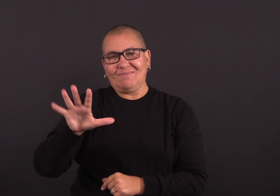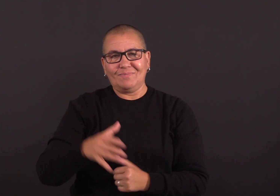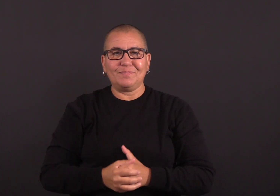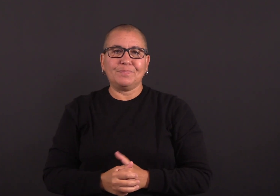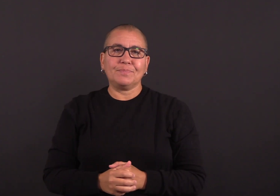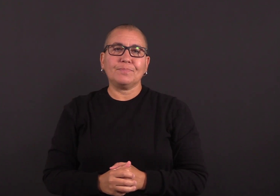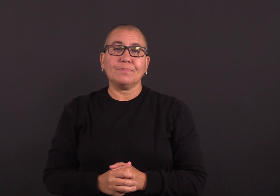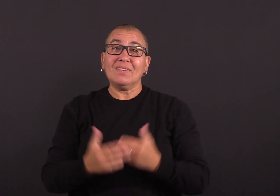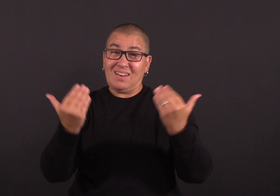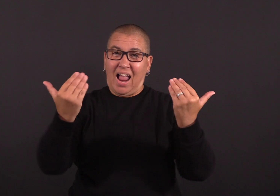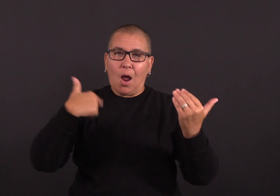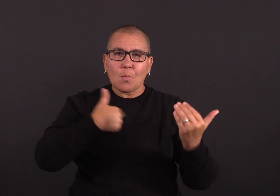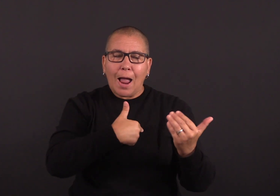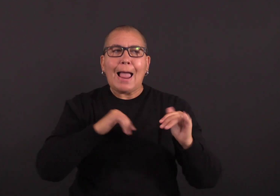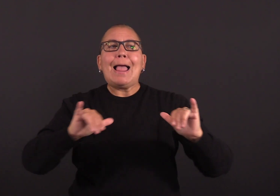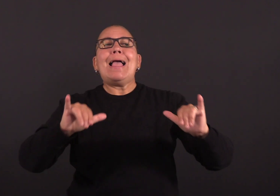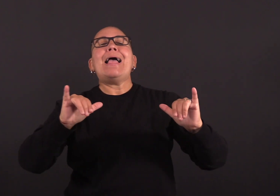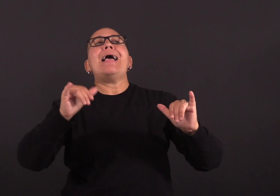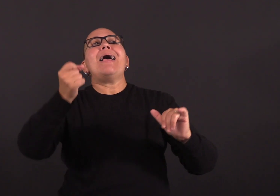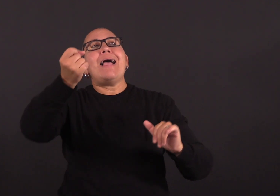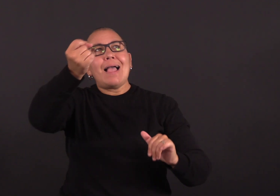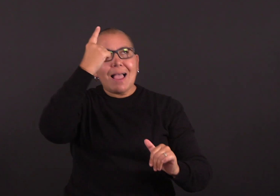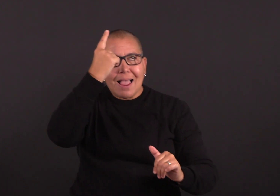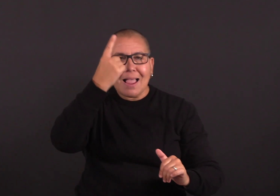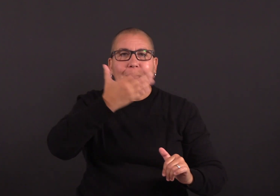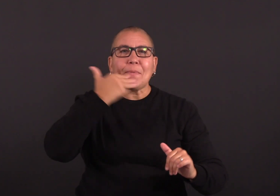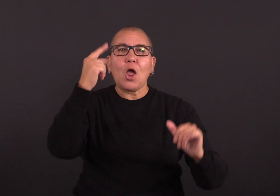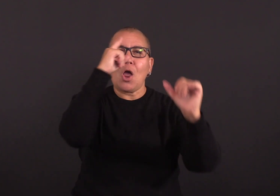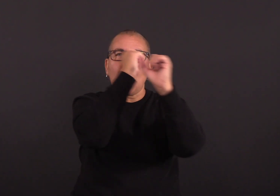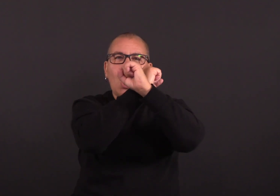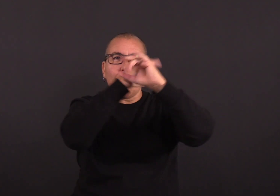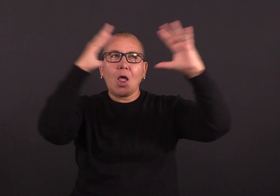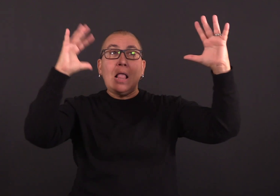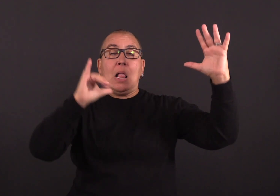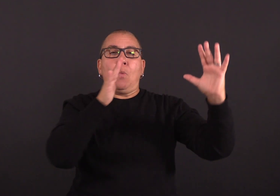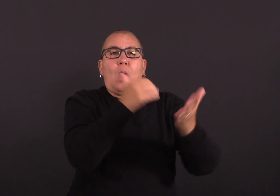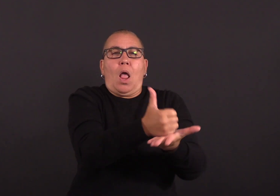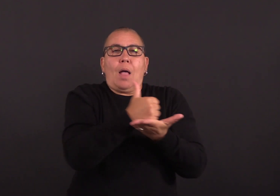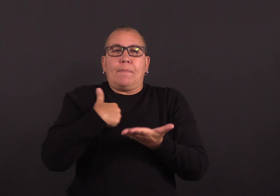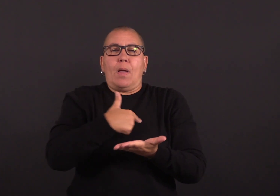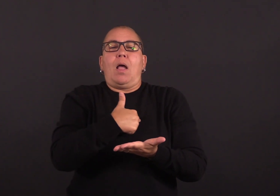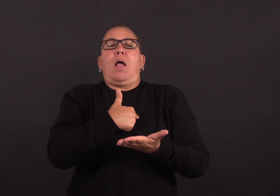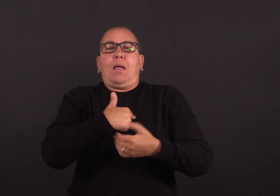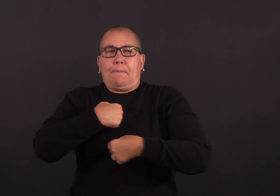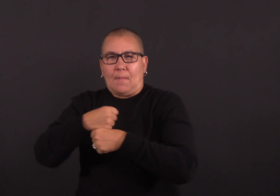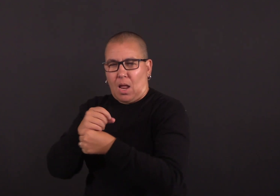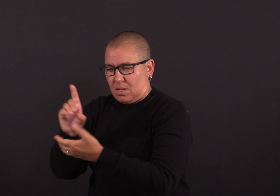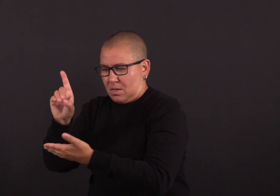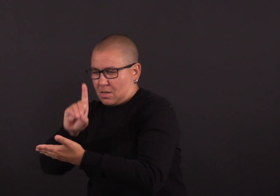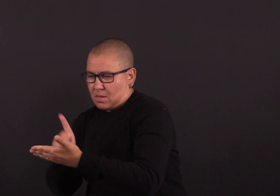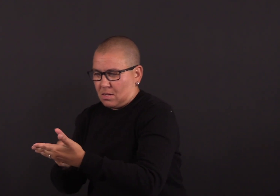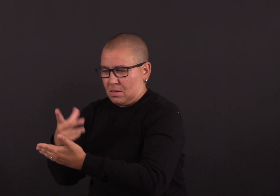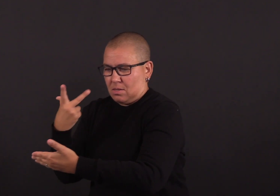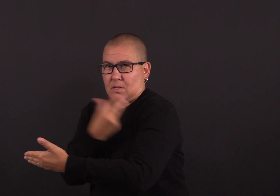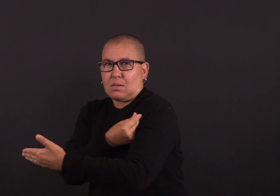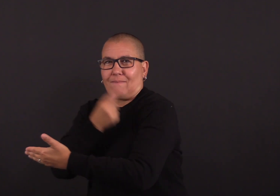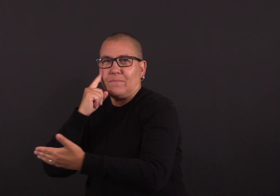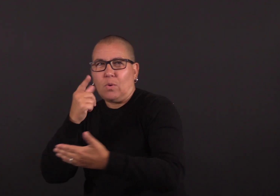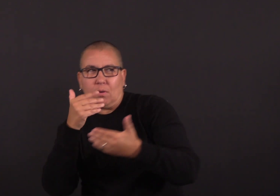for seasonal COVID-19 booster shots in the future. “The new booster this fall won’t be the last,” Dr.